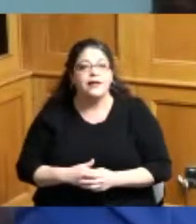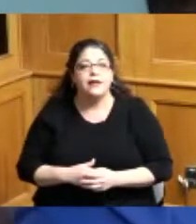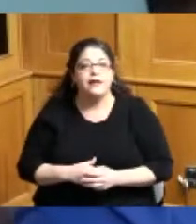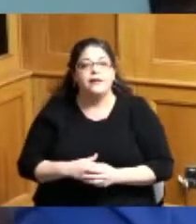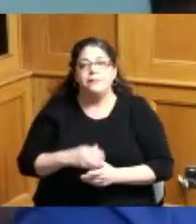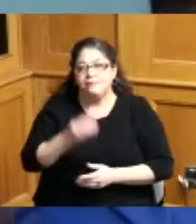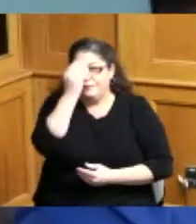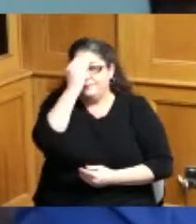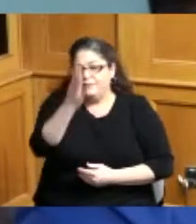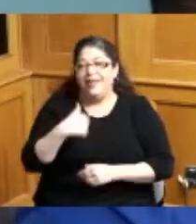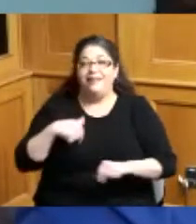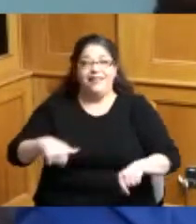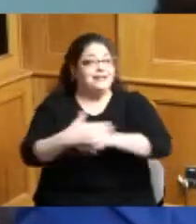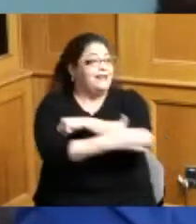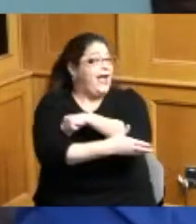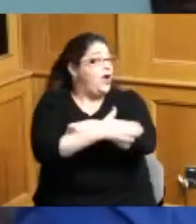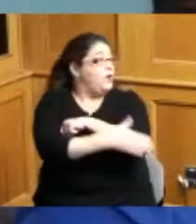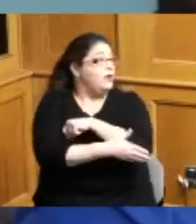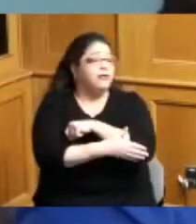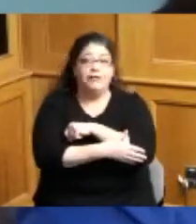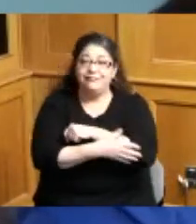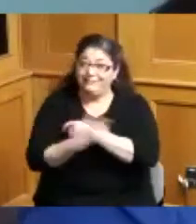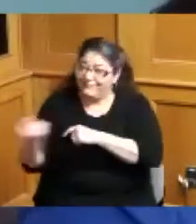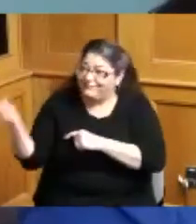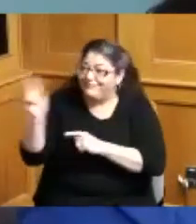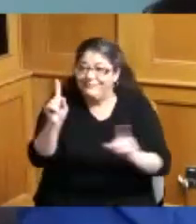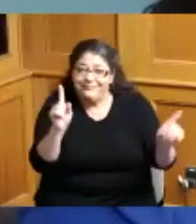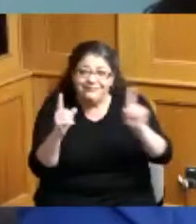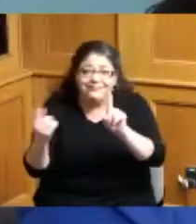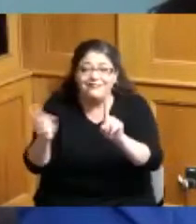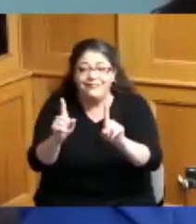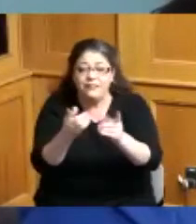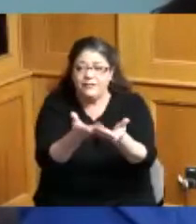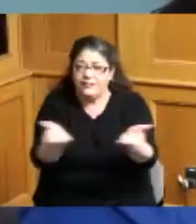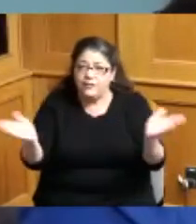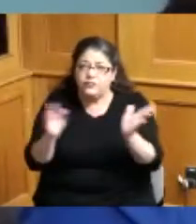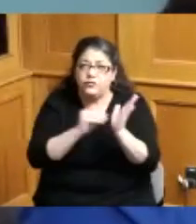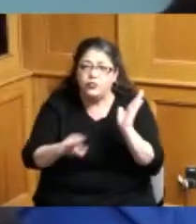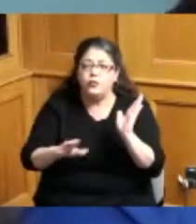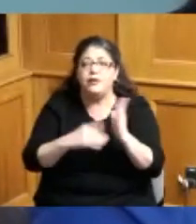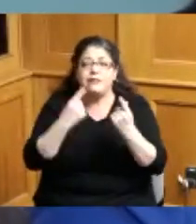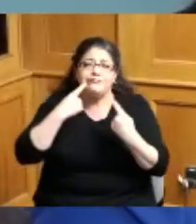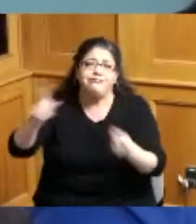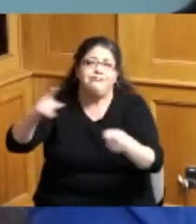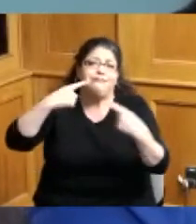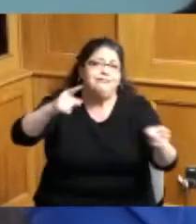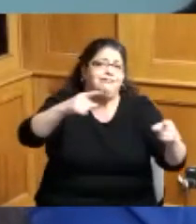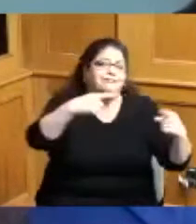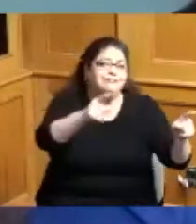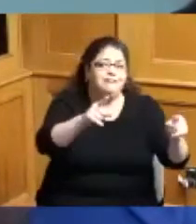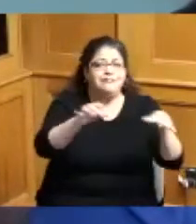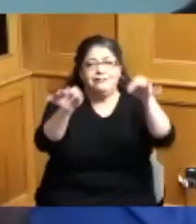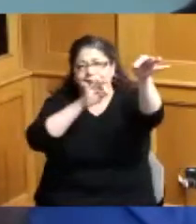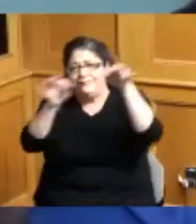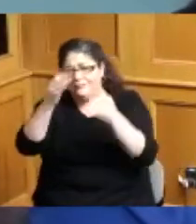our county not only do we want to present these proclamations we are opening our first